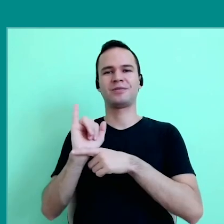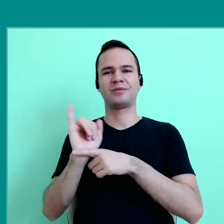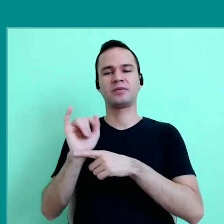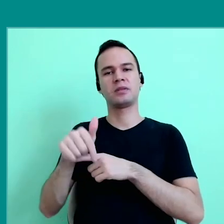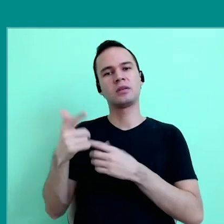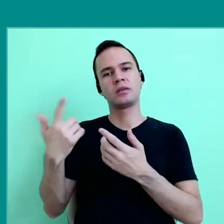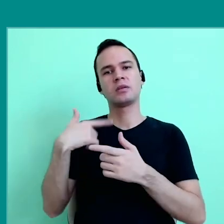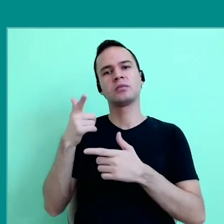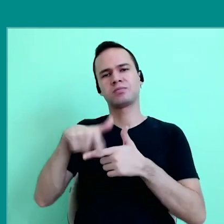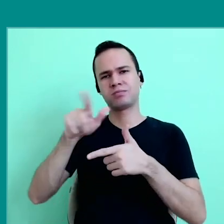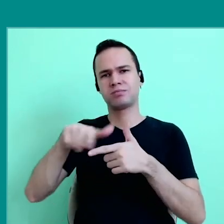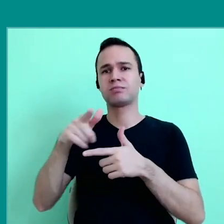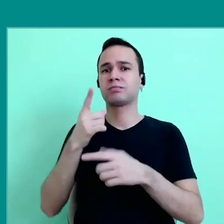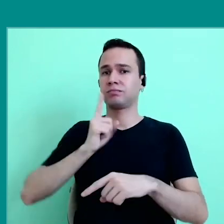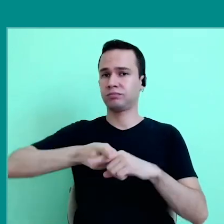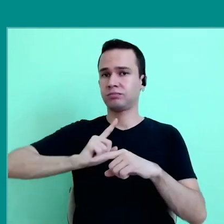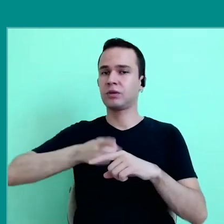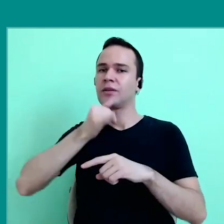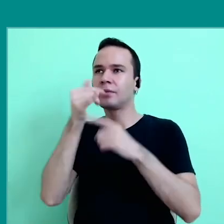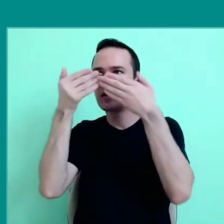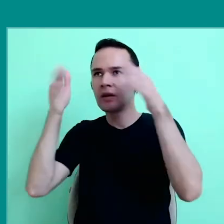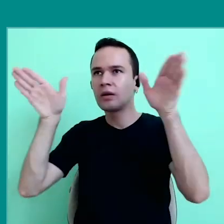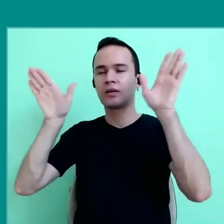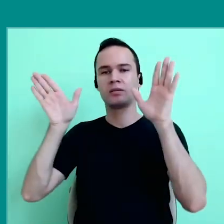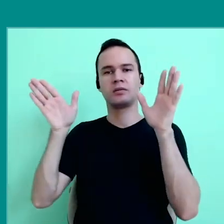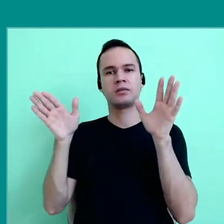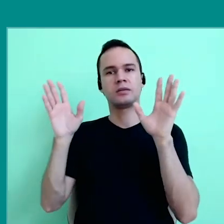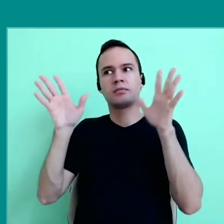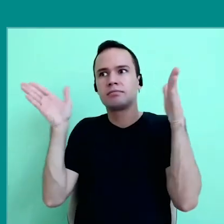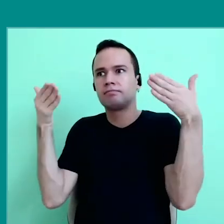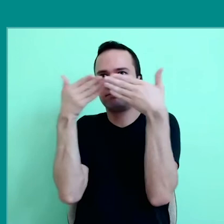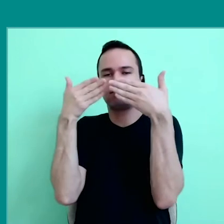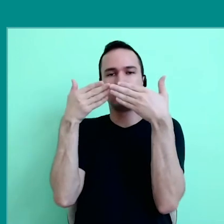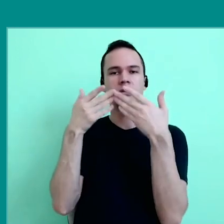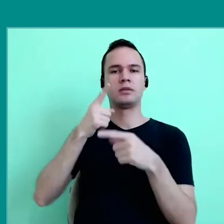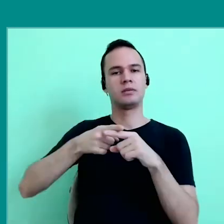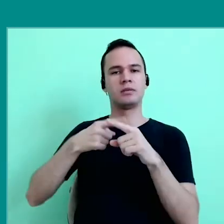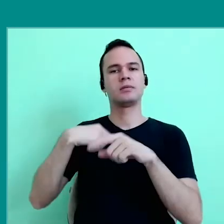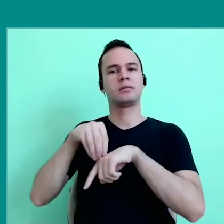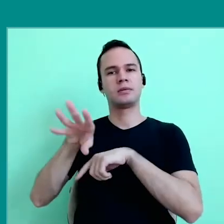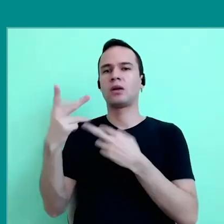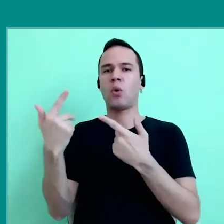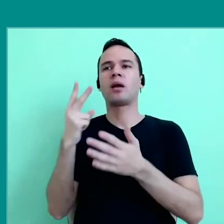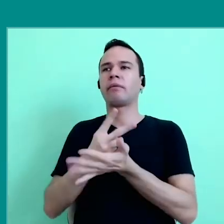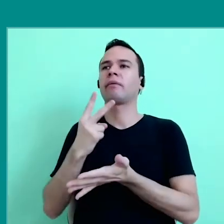which is very problematic, because instead of expanding your world, restricts, because it recommends to you more of the same, more of the same.